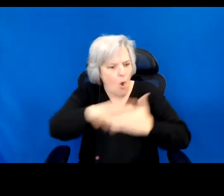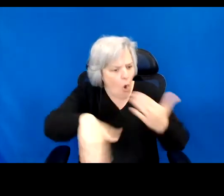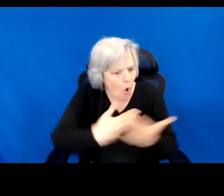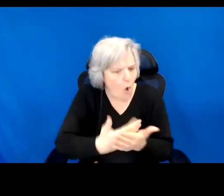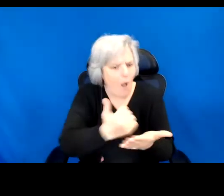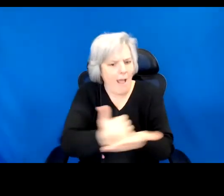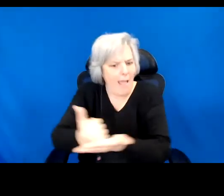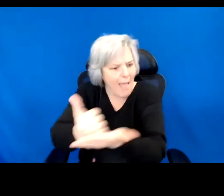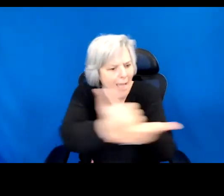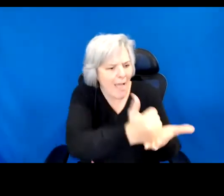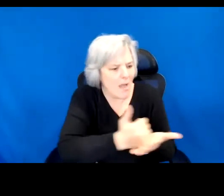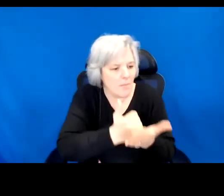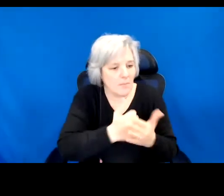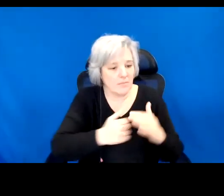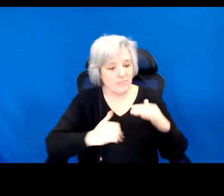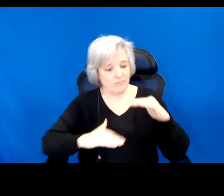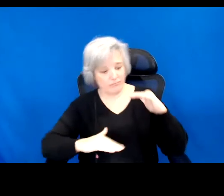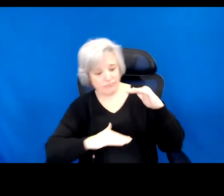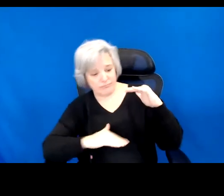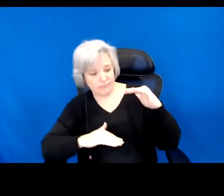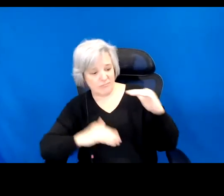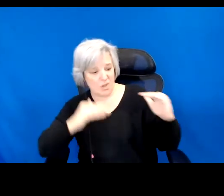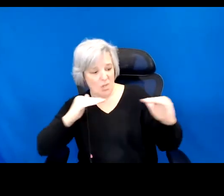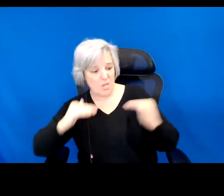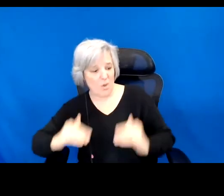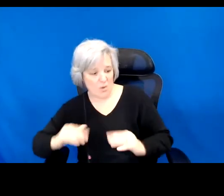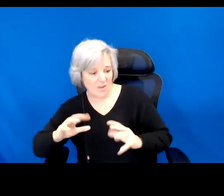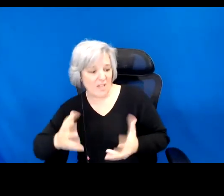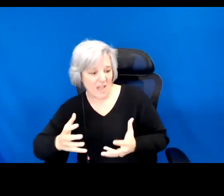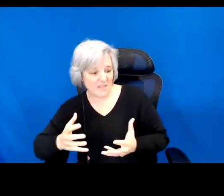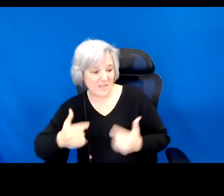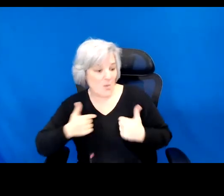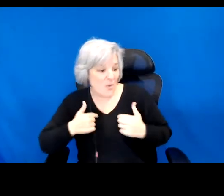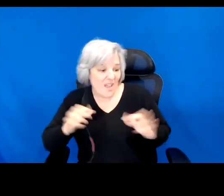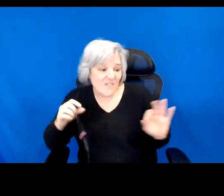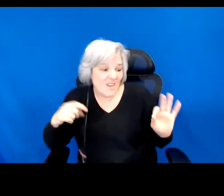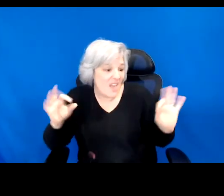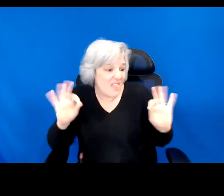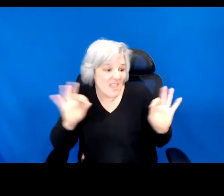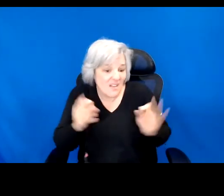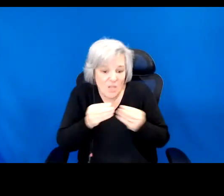The underclasses who have little to lose. Who in having little to lose, would have the